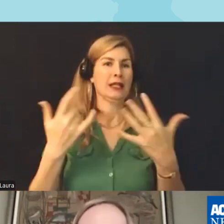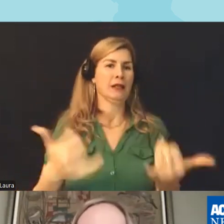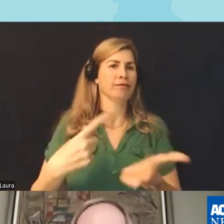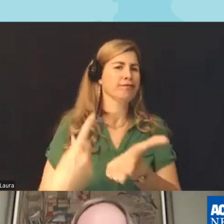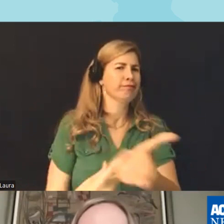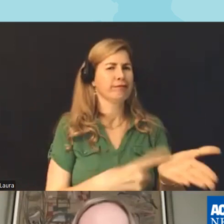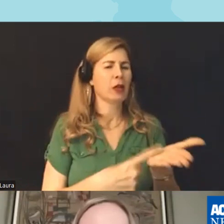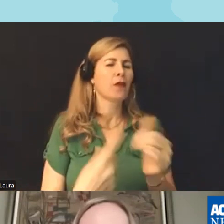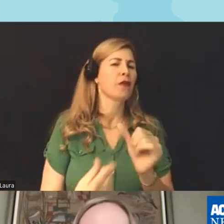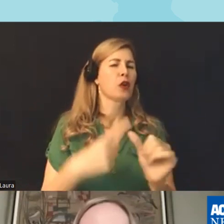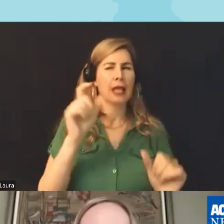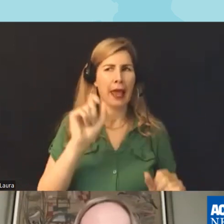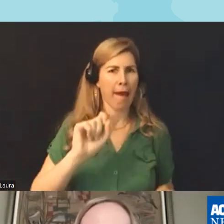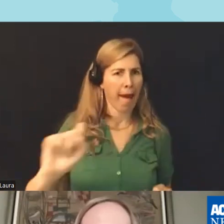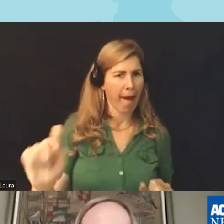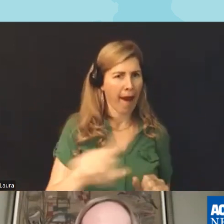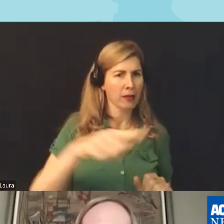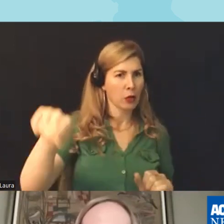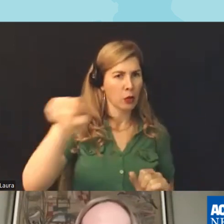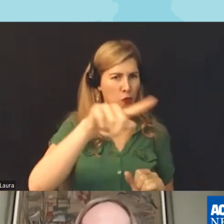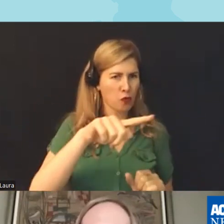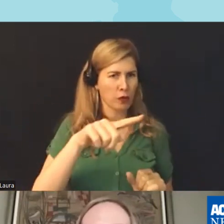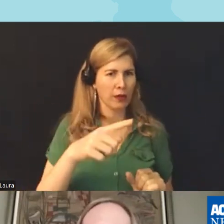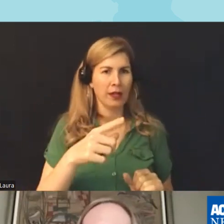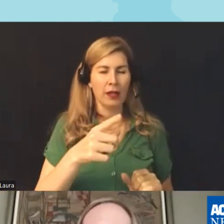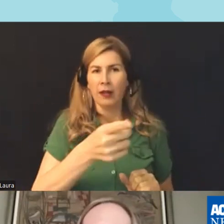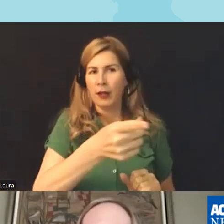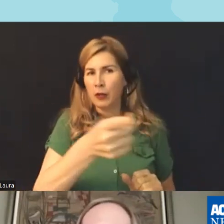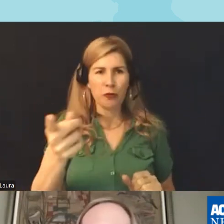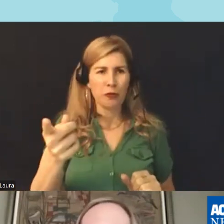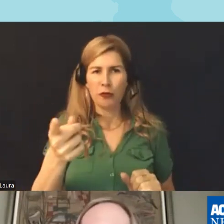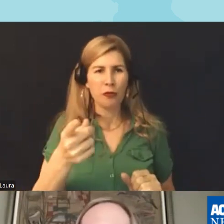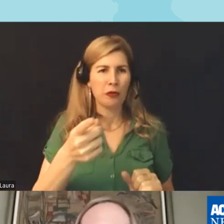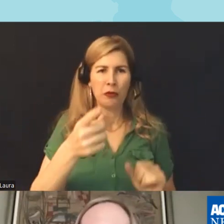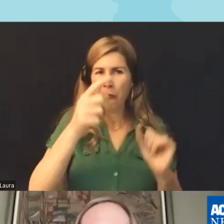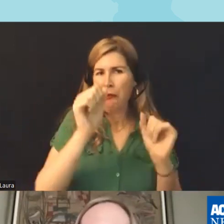for all the panelists and you all can uh go um in the order that I that I just introduced you